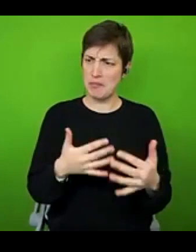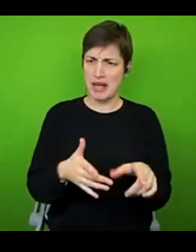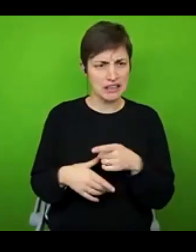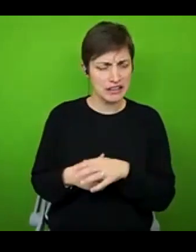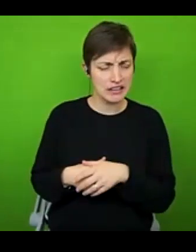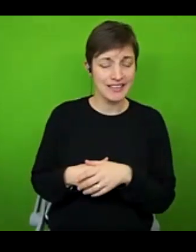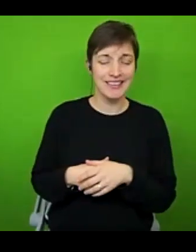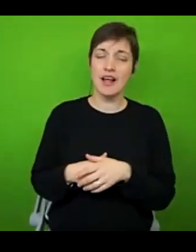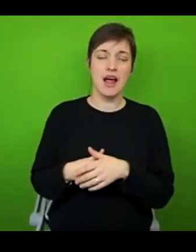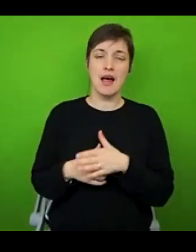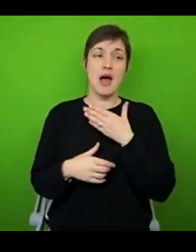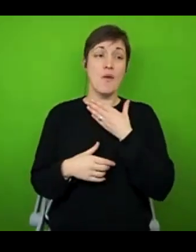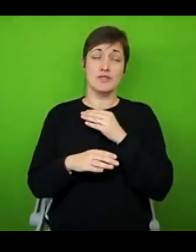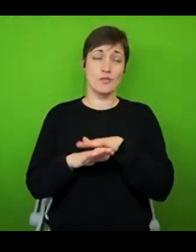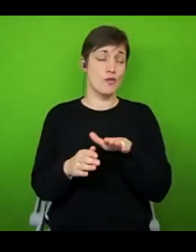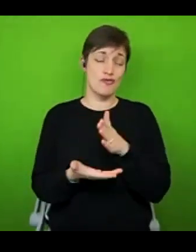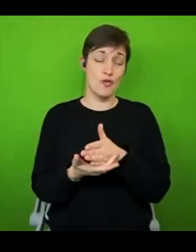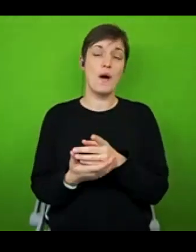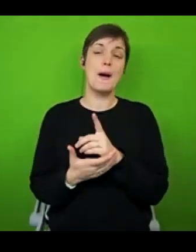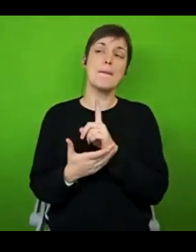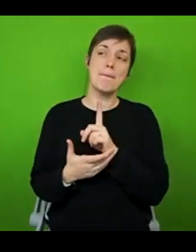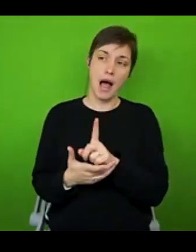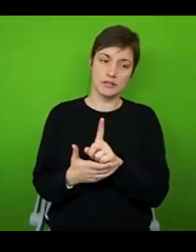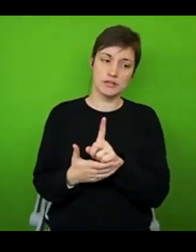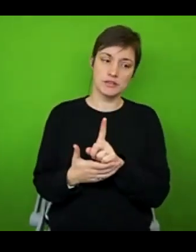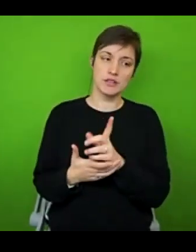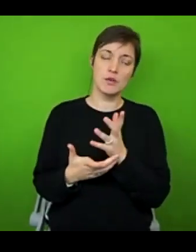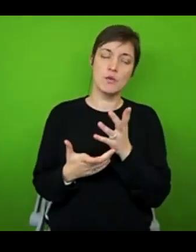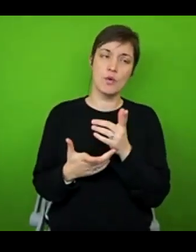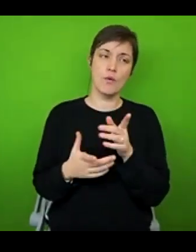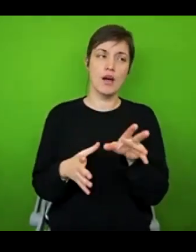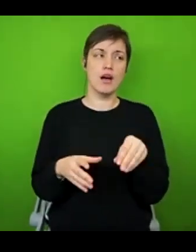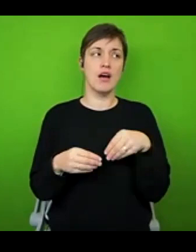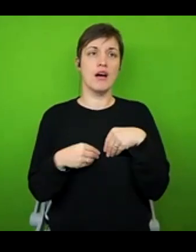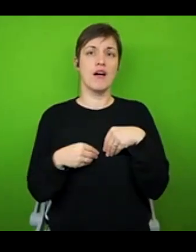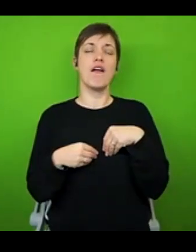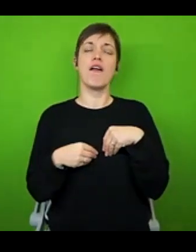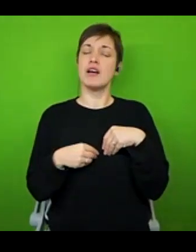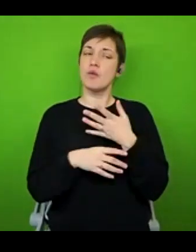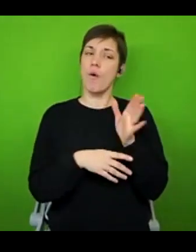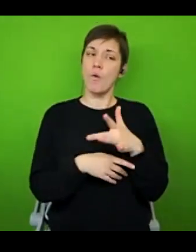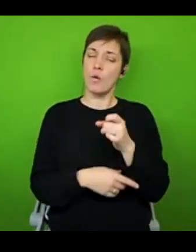wasn't the case. But coming to terms with that fact that not everybody is going to understand. That's one of the